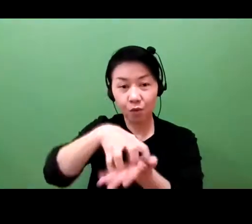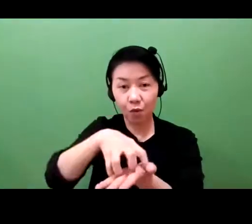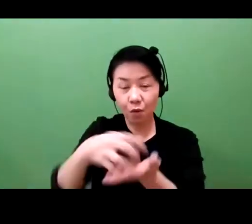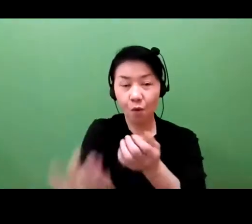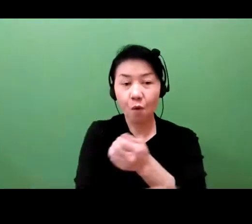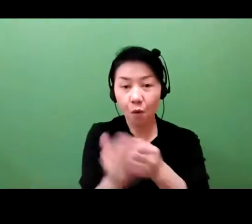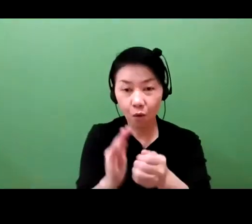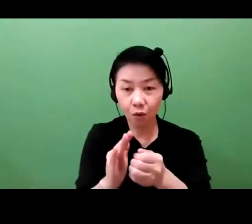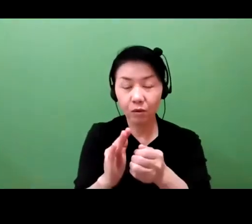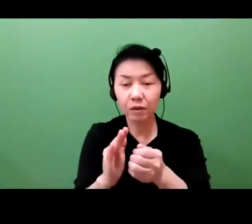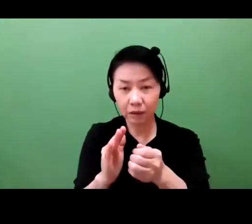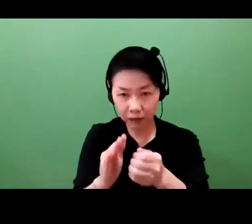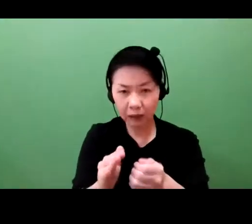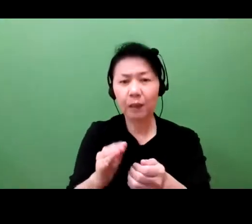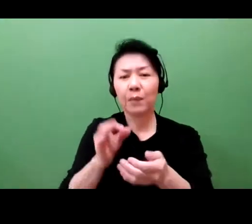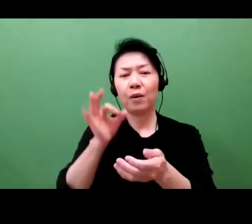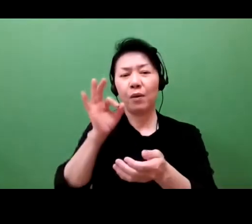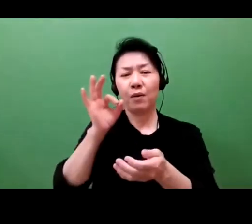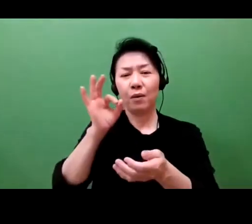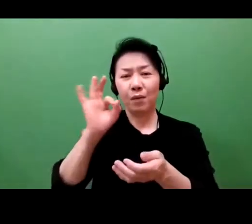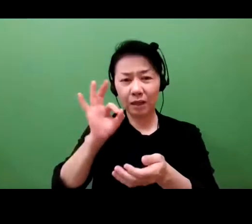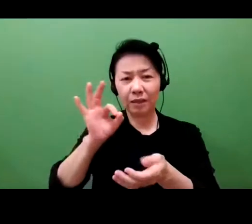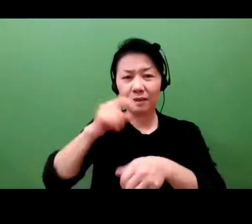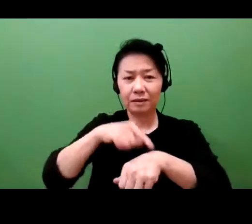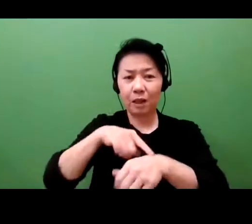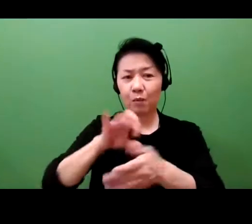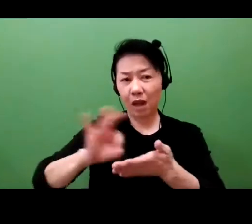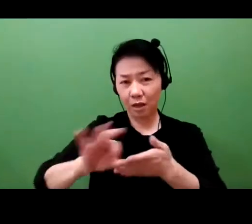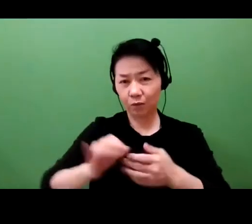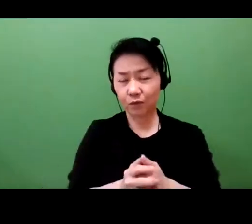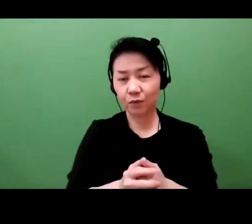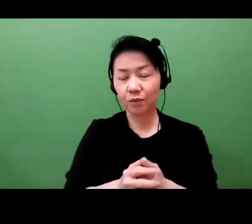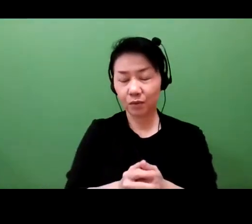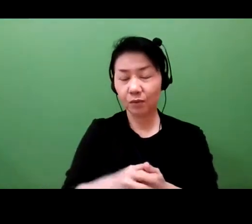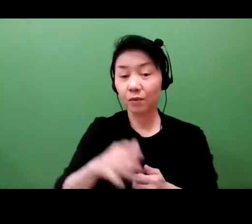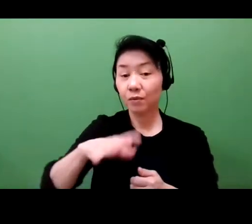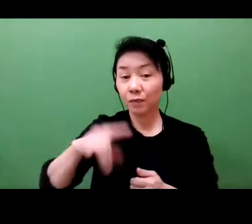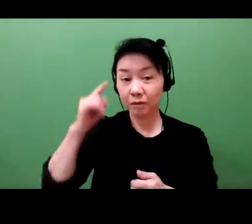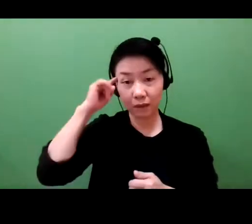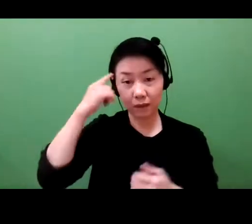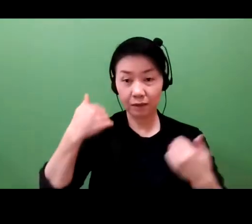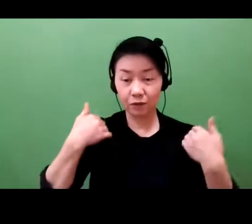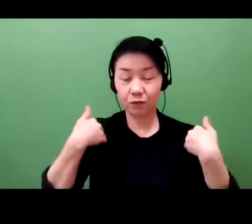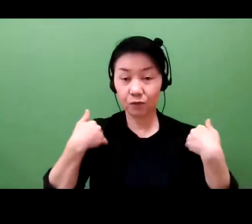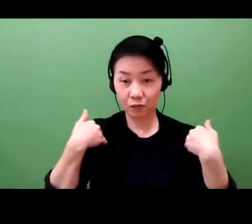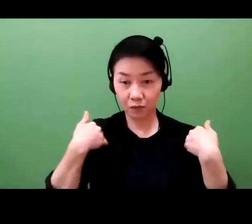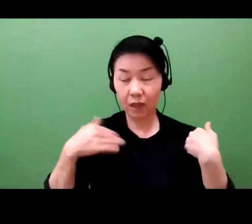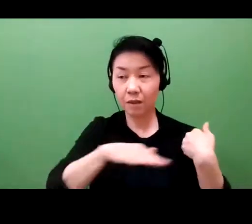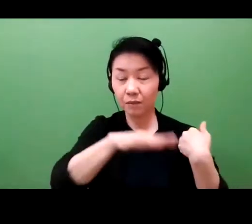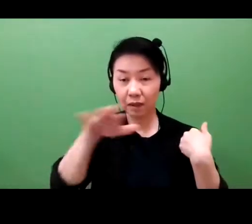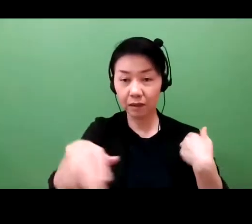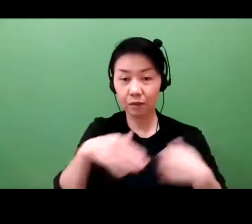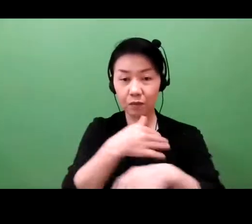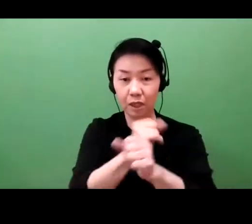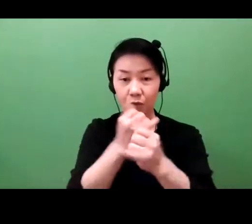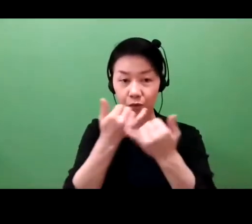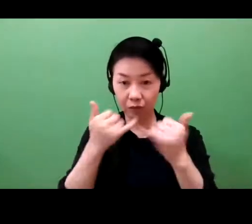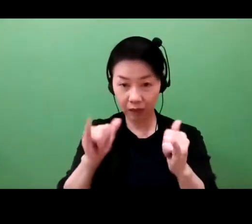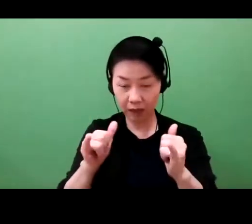Well, the first thing is to start thinking, as probably your researchers and your marketing people are already thinking, in terms of the product